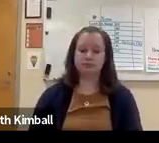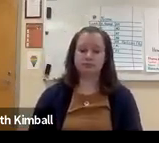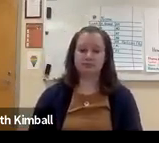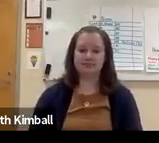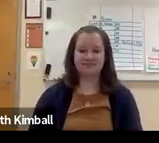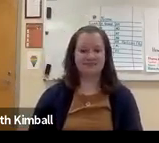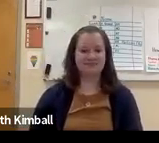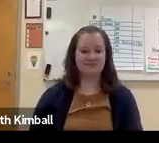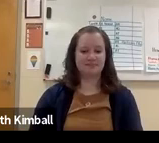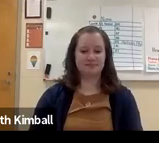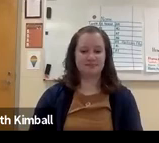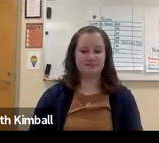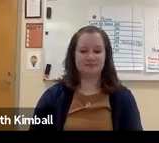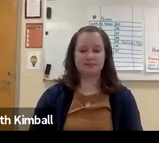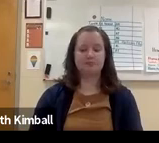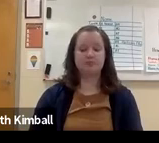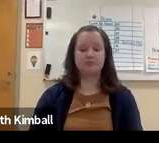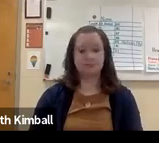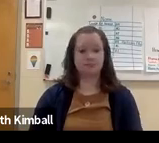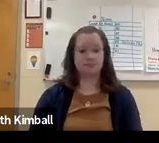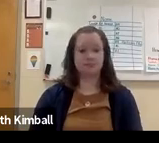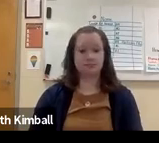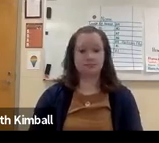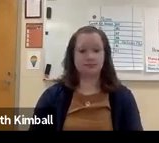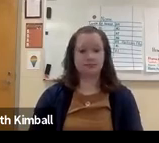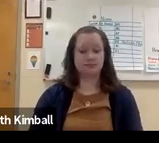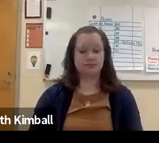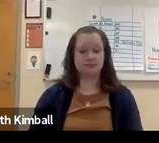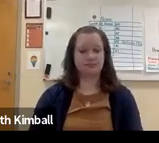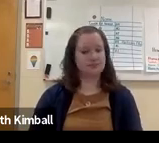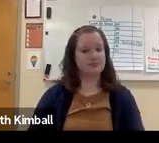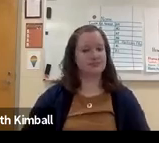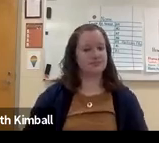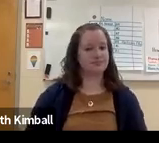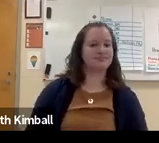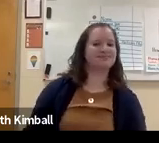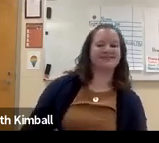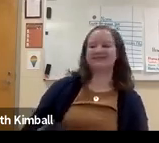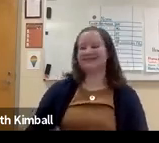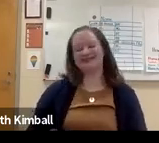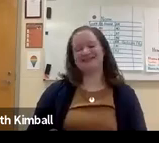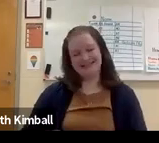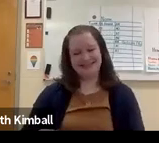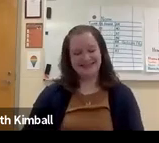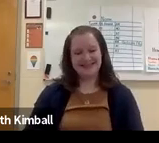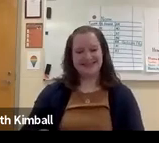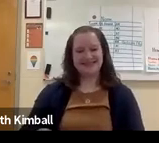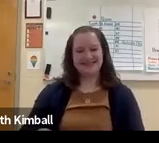So what do we say, thank you, Beth, so much. And hopefully, everybody gain something